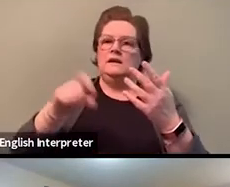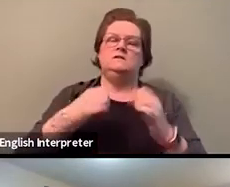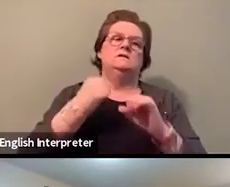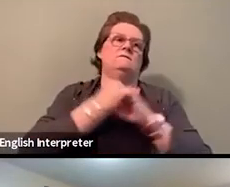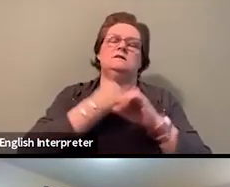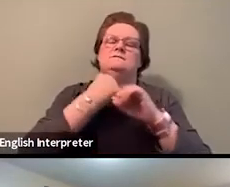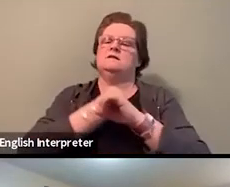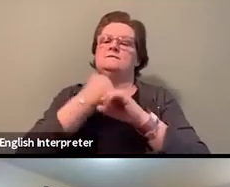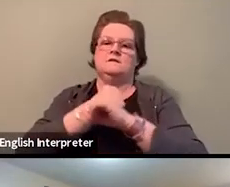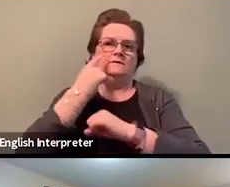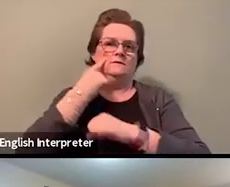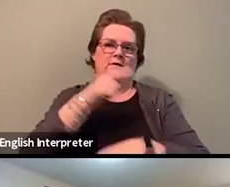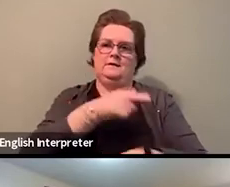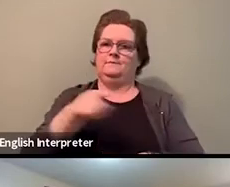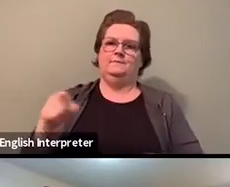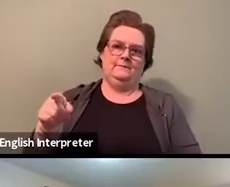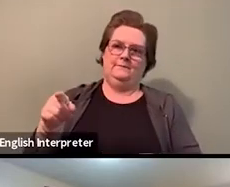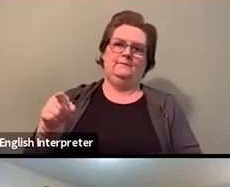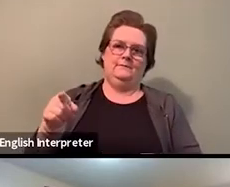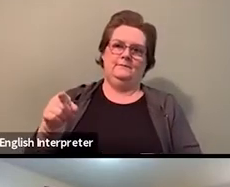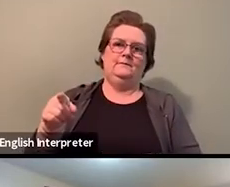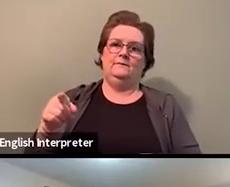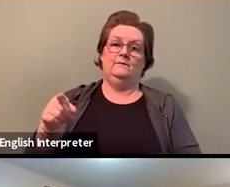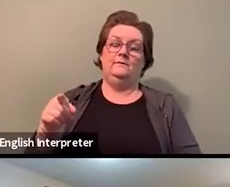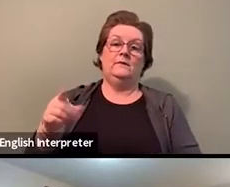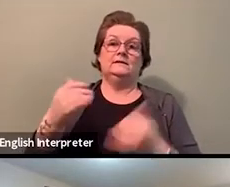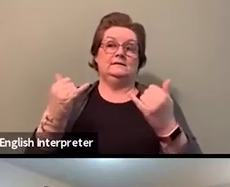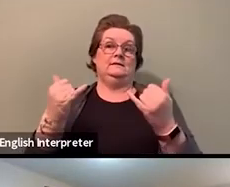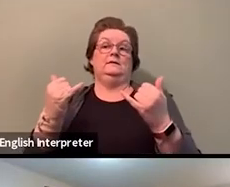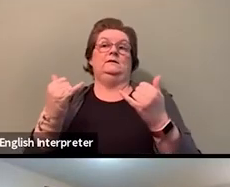with this unprecedented pandemic,